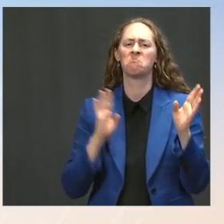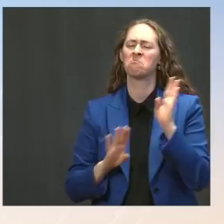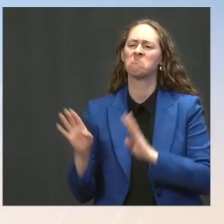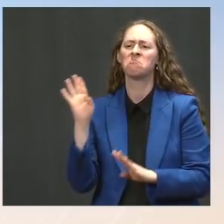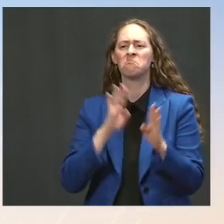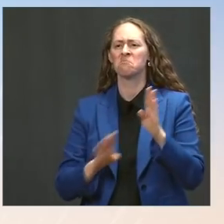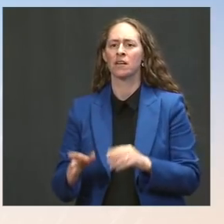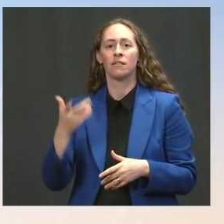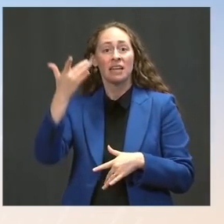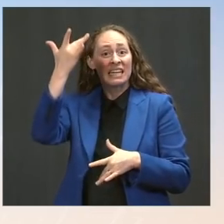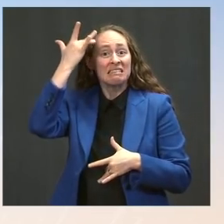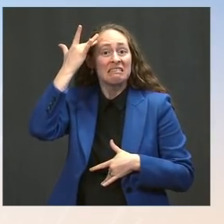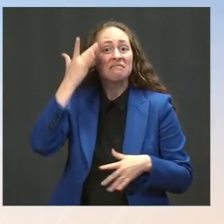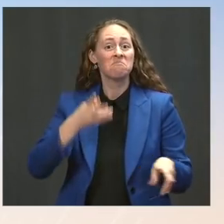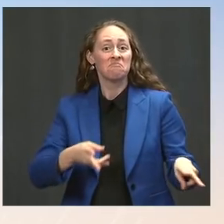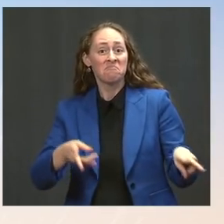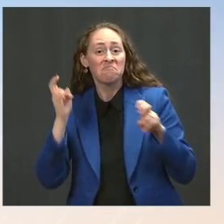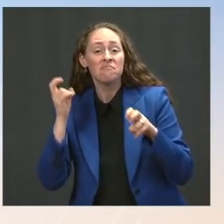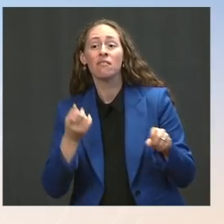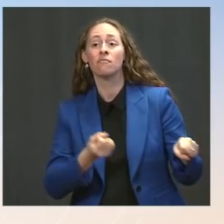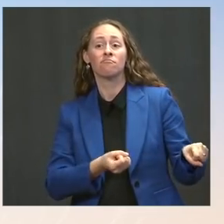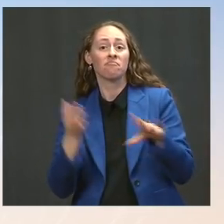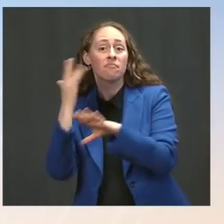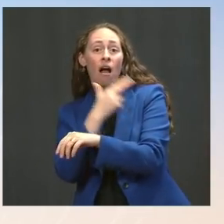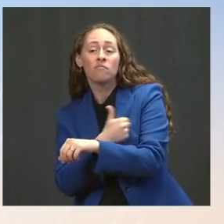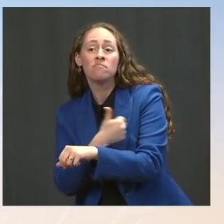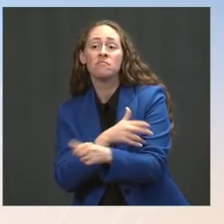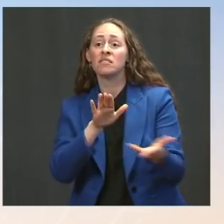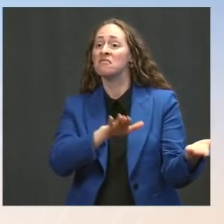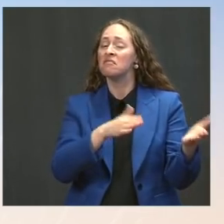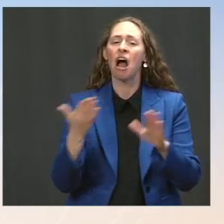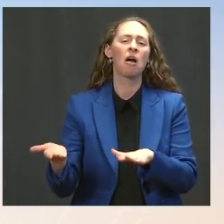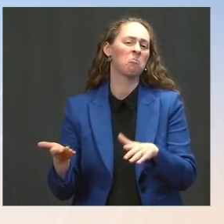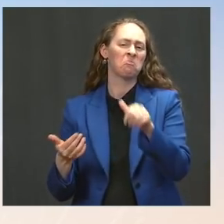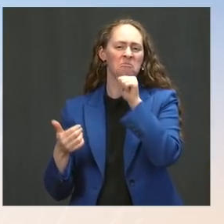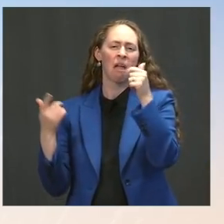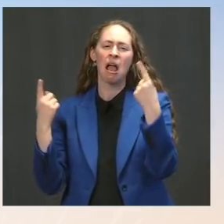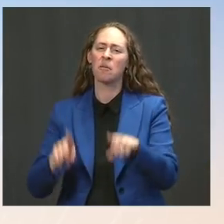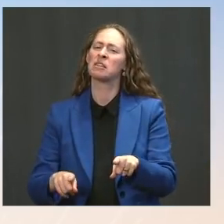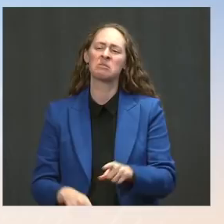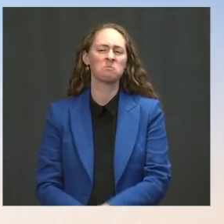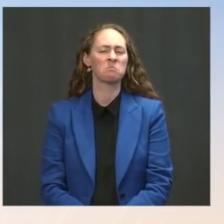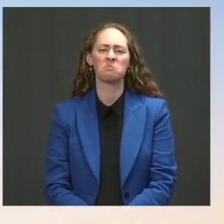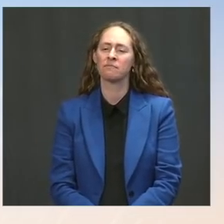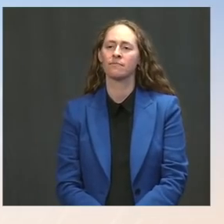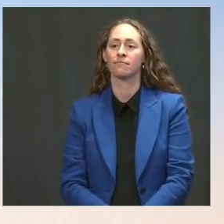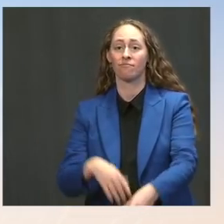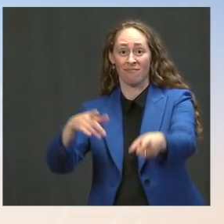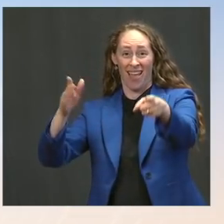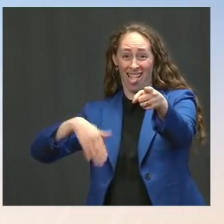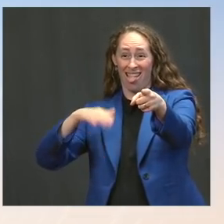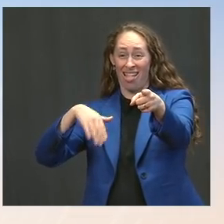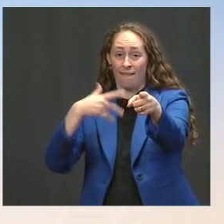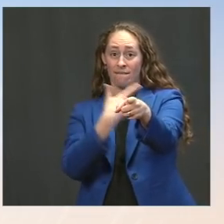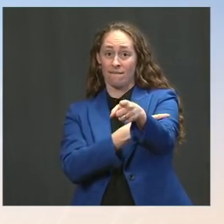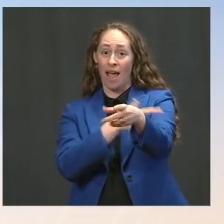and, critically important, death. Unvaccinated individuals account for virtually all of the hospitalizations and deaths in the United States.